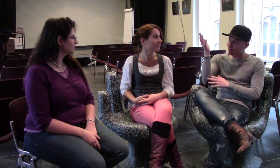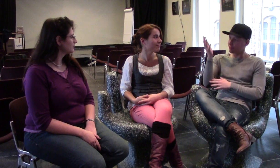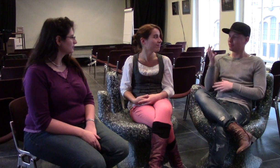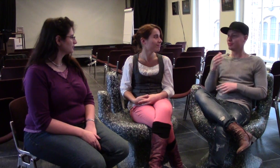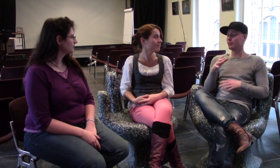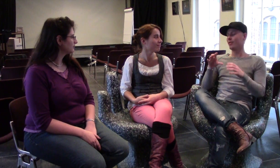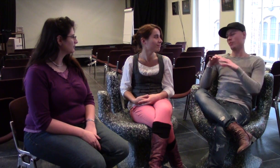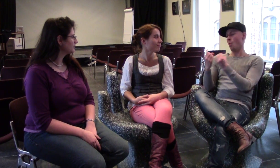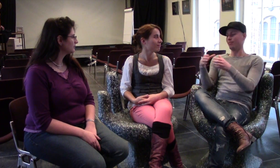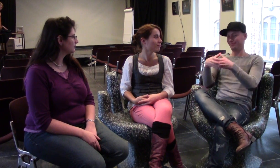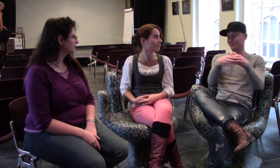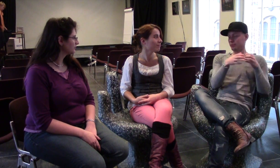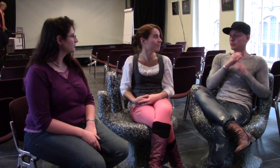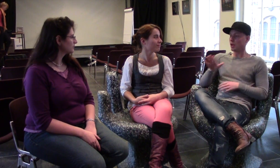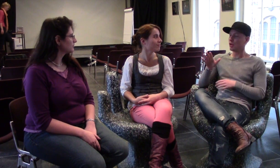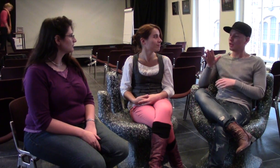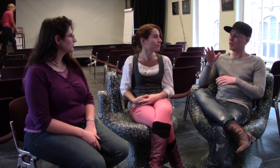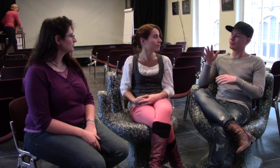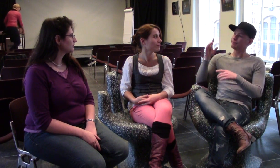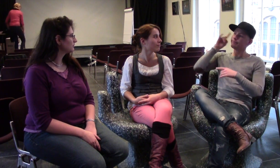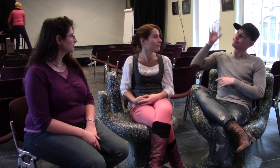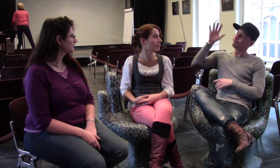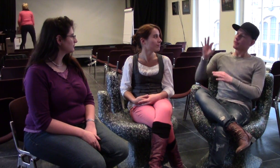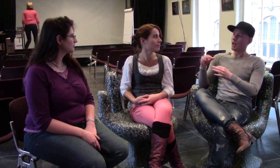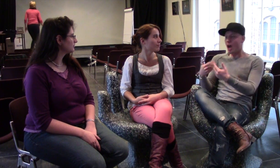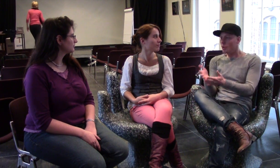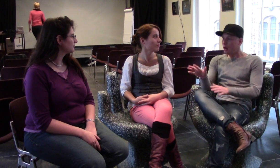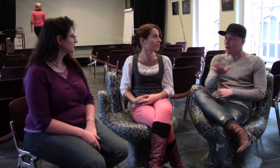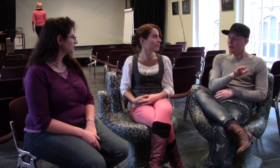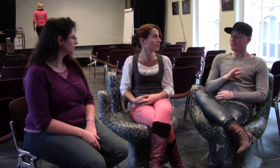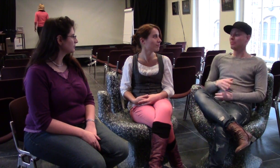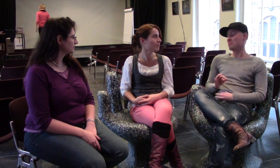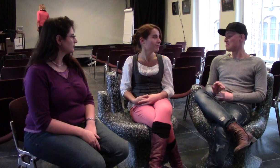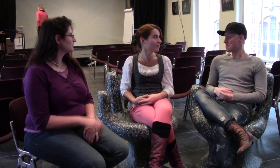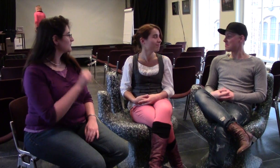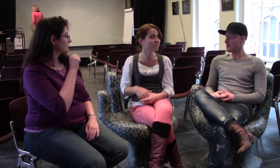It was good to see the groups in the workshop discuss about their ideas and philosophy within the topics.